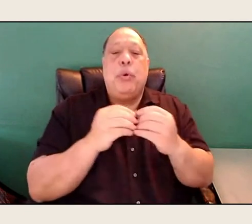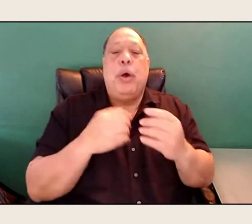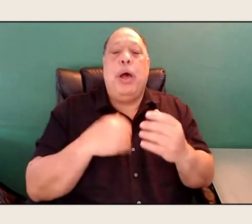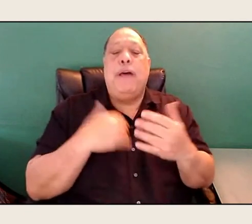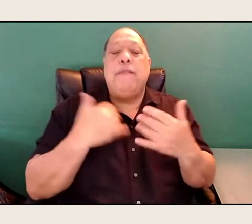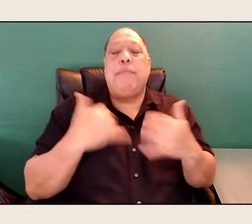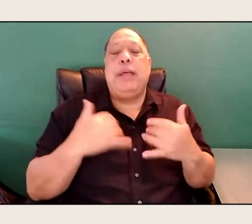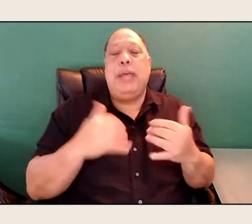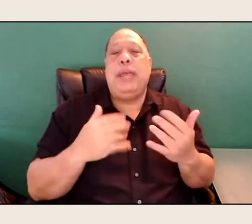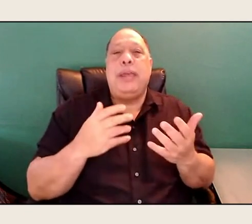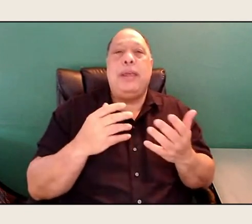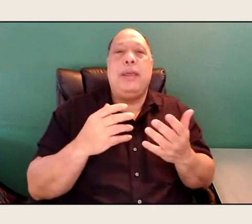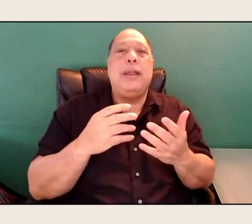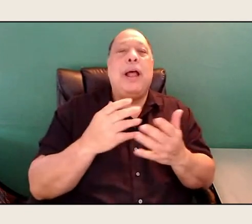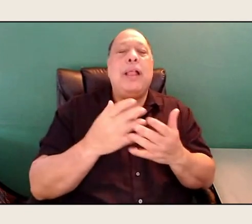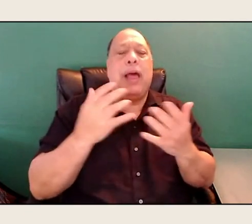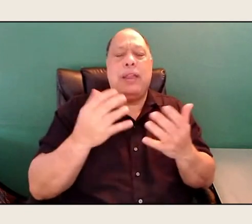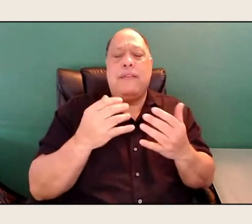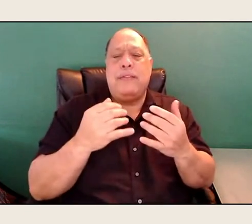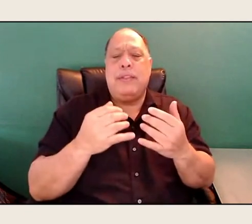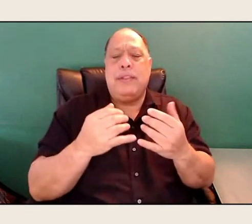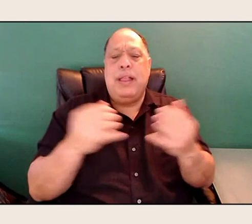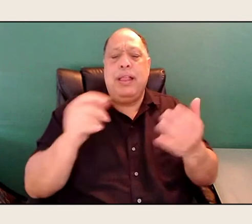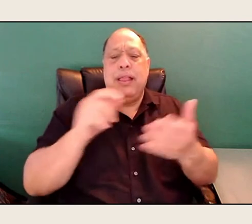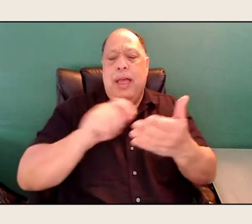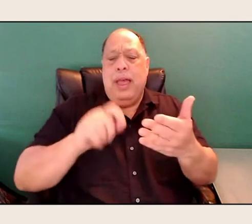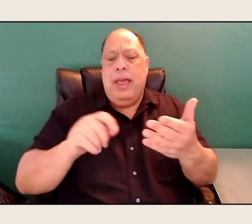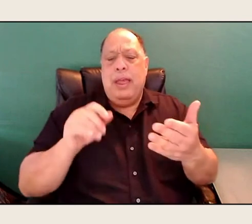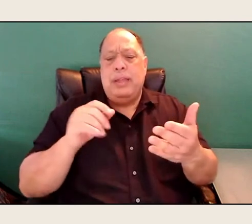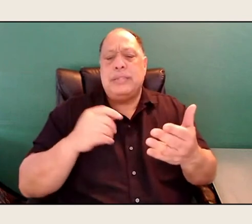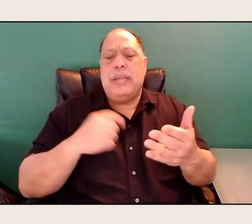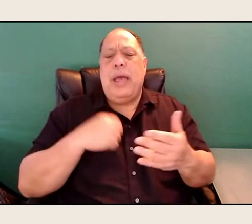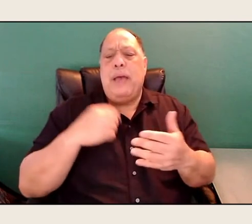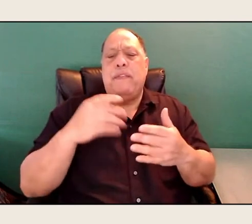I feel like I'm improv-ing, even though the line might be, I may have worked it over,